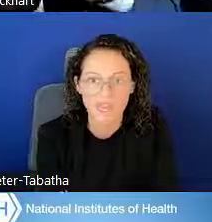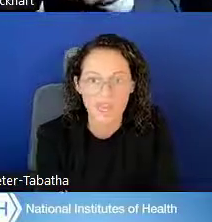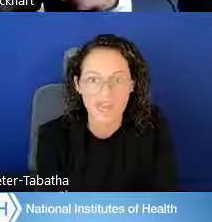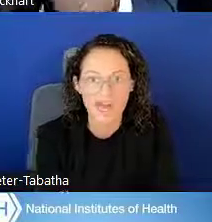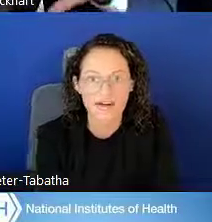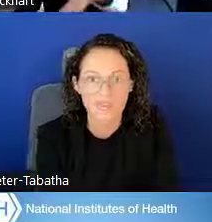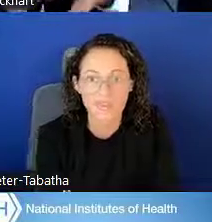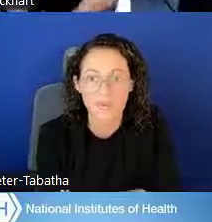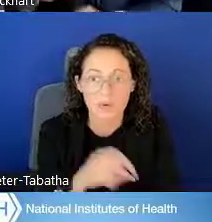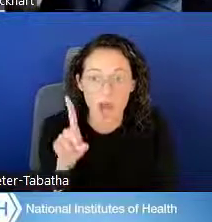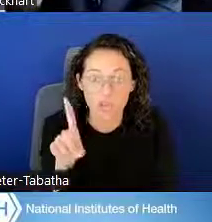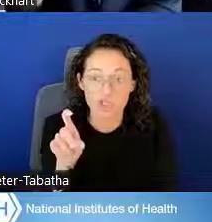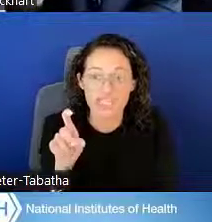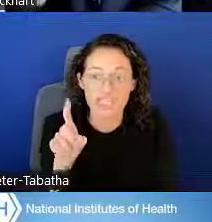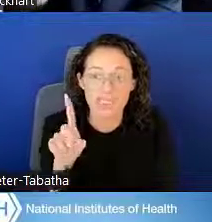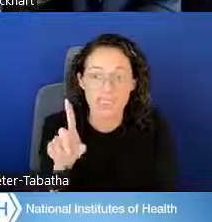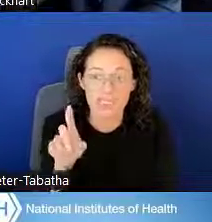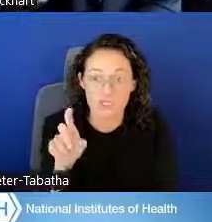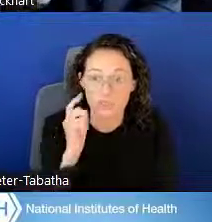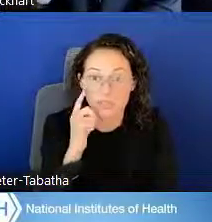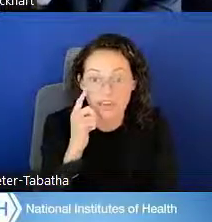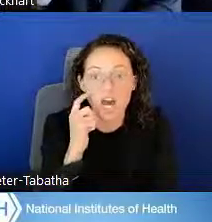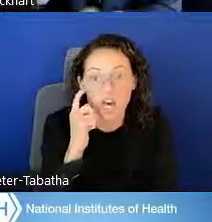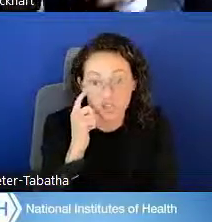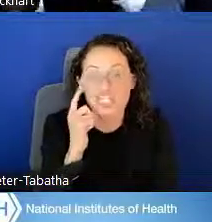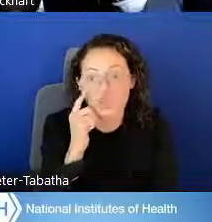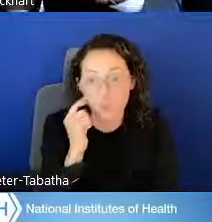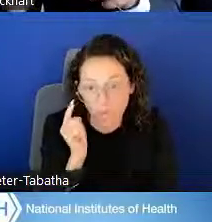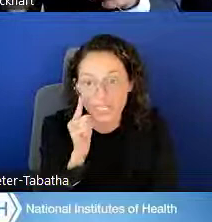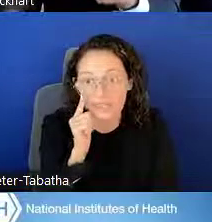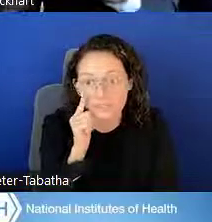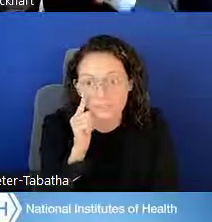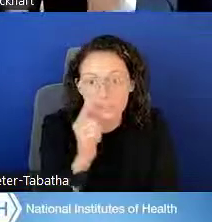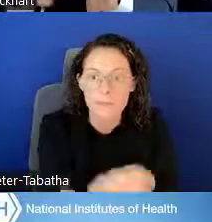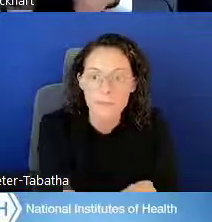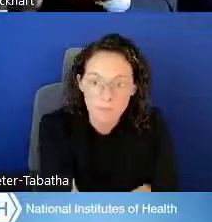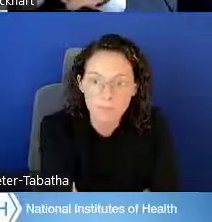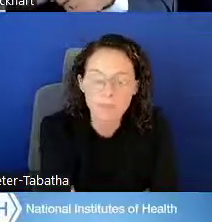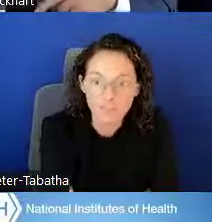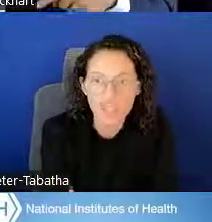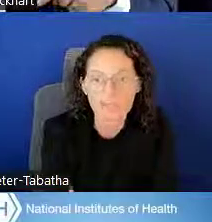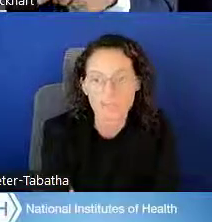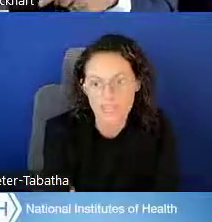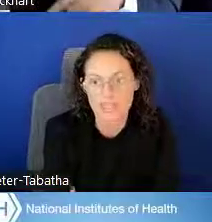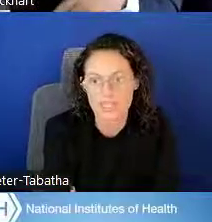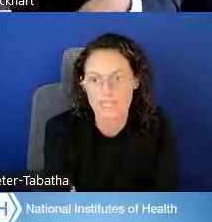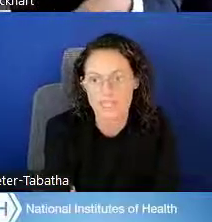and they have 120 monthly payments.